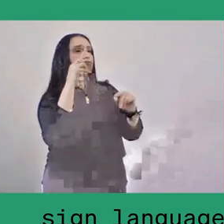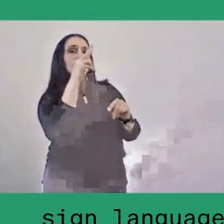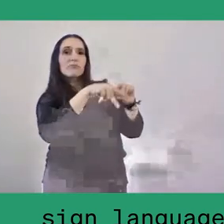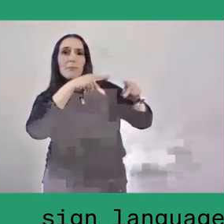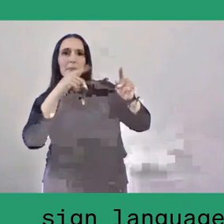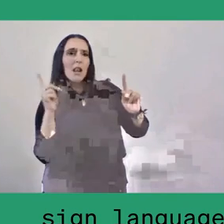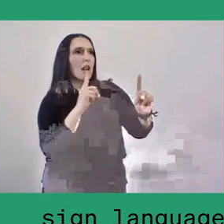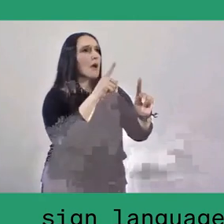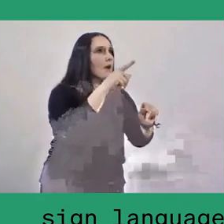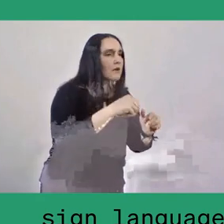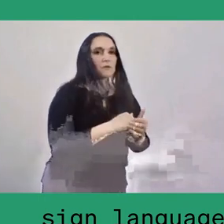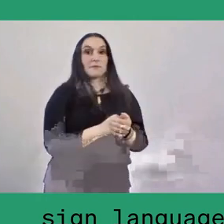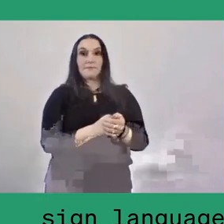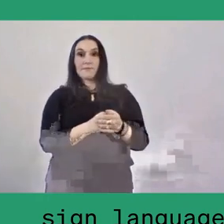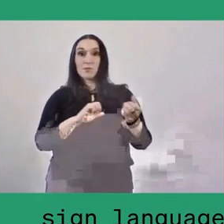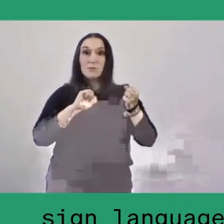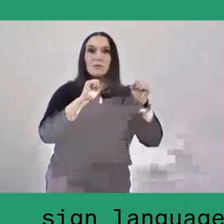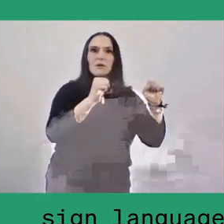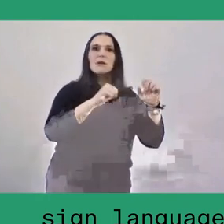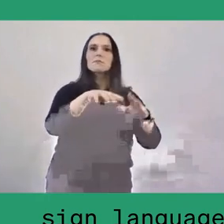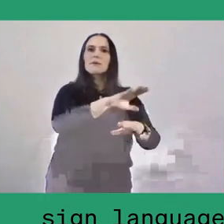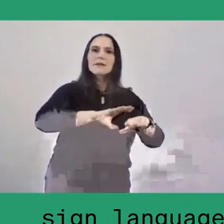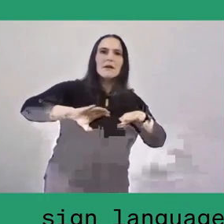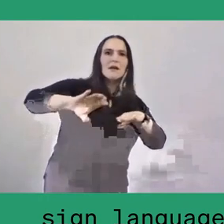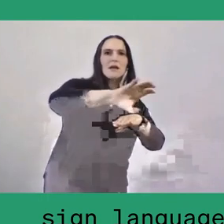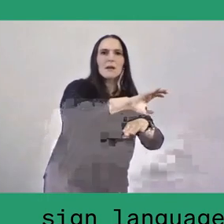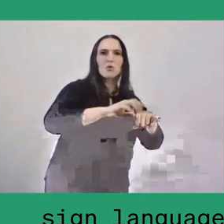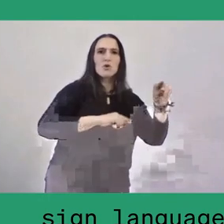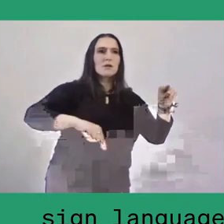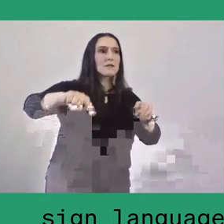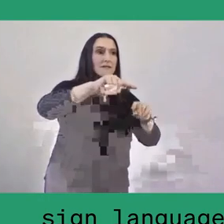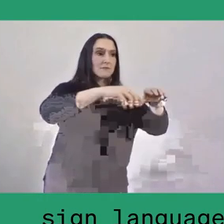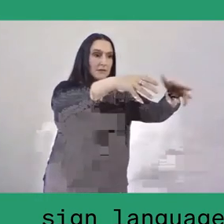whereby the urban kampung-dwellers in the city, but in the peripheries,